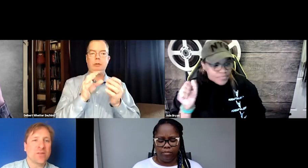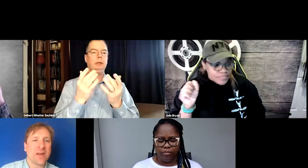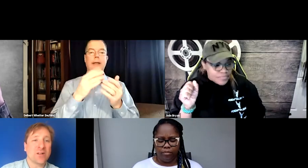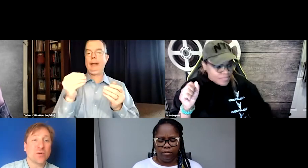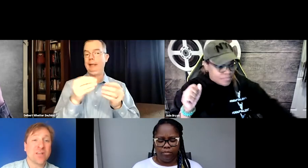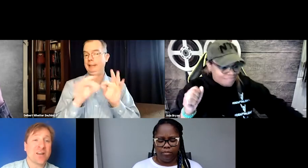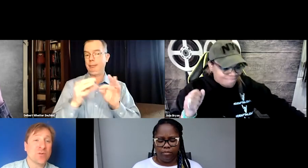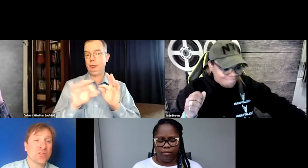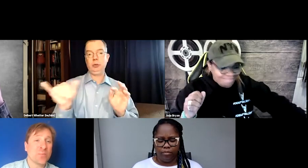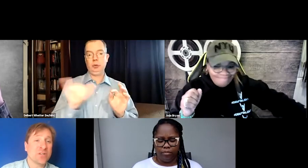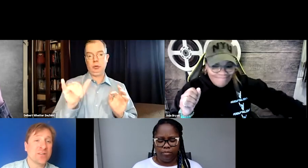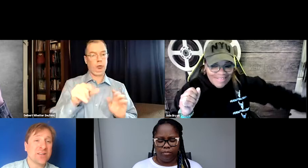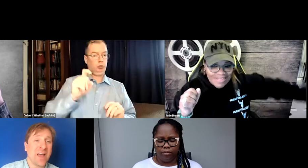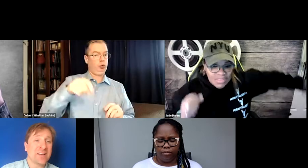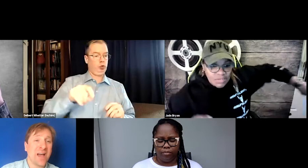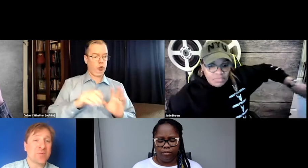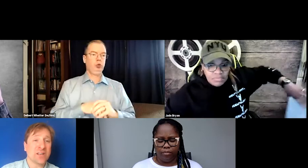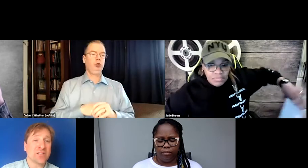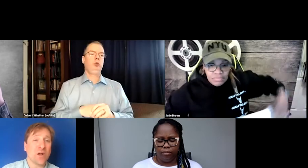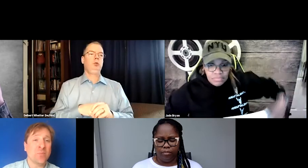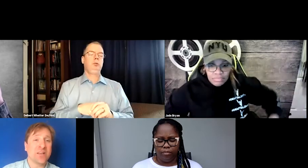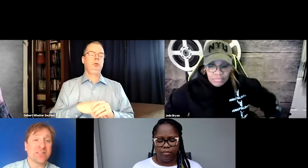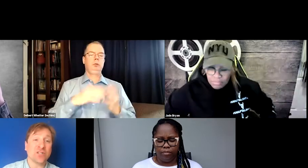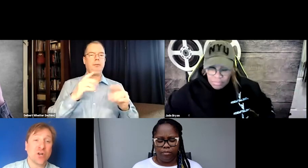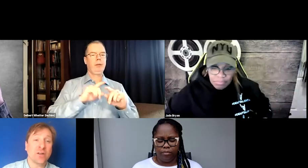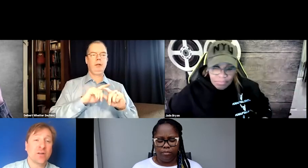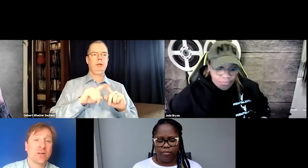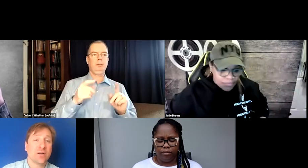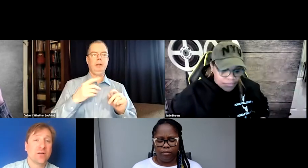whether that includes audio descriptions and captioning as well, because it should.